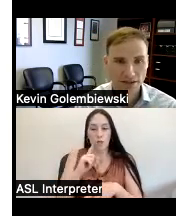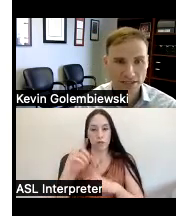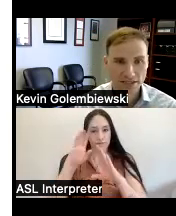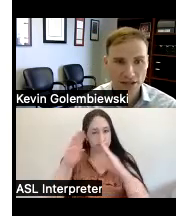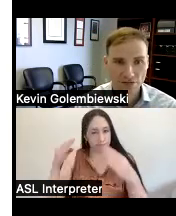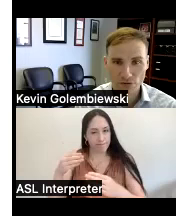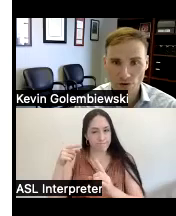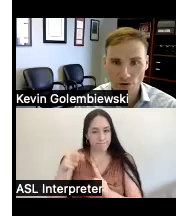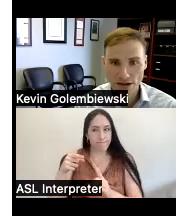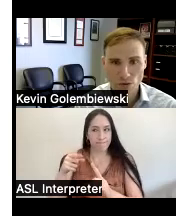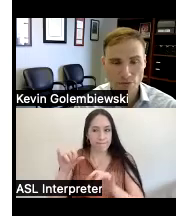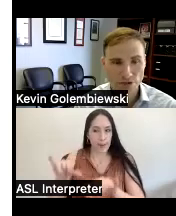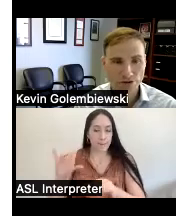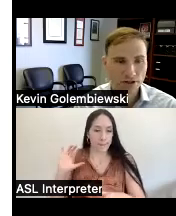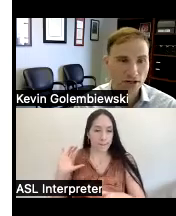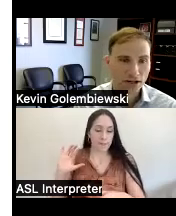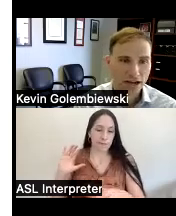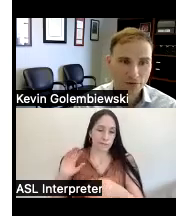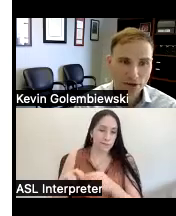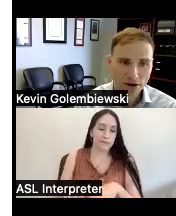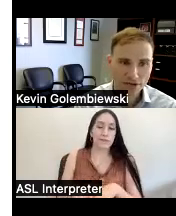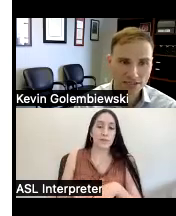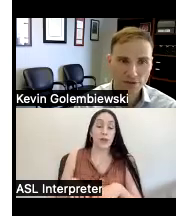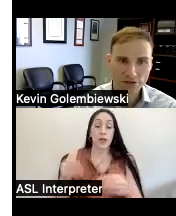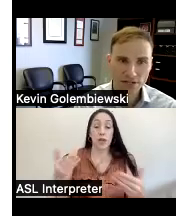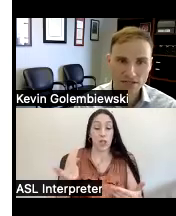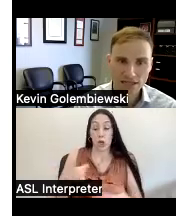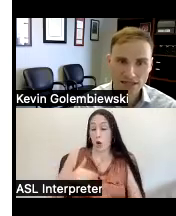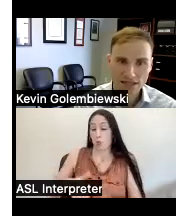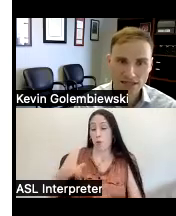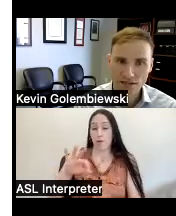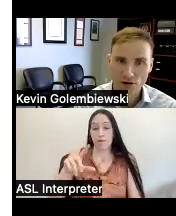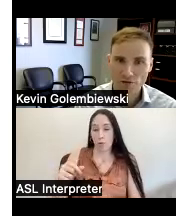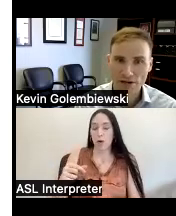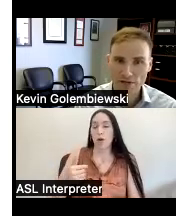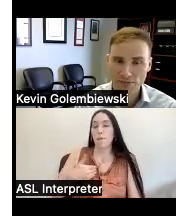um in this in Florida I grew up here I had a parent with disabilities that limited our family's